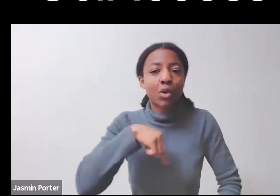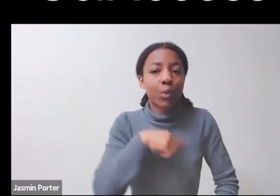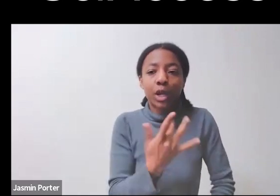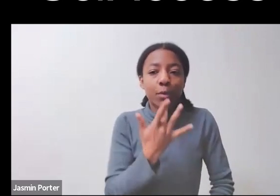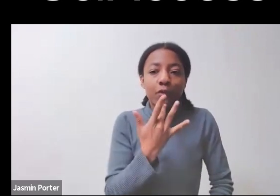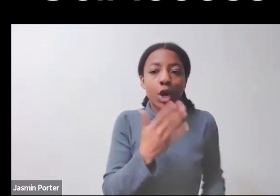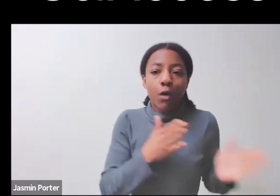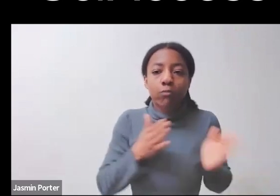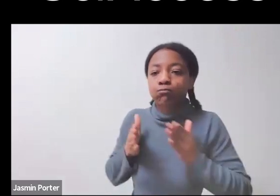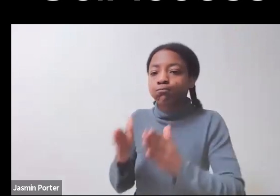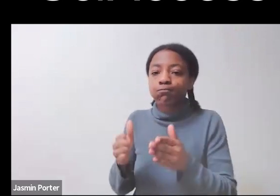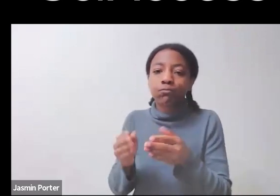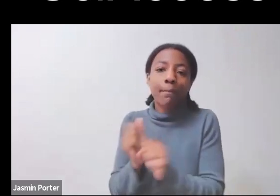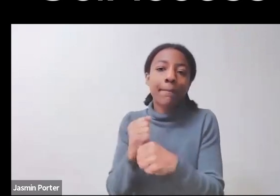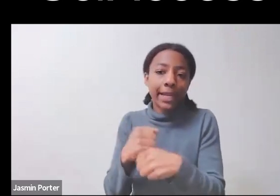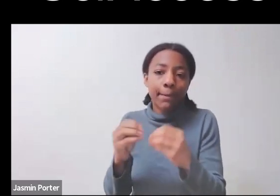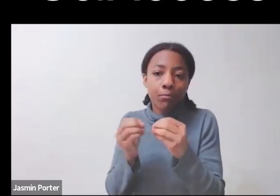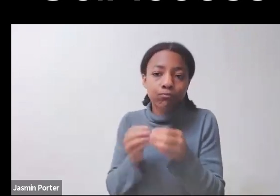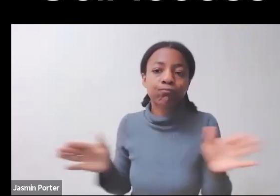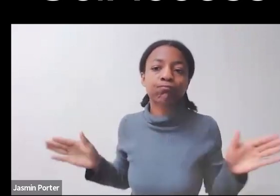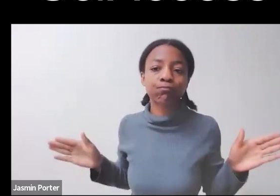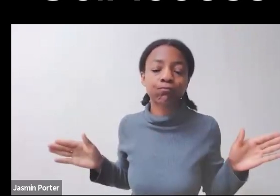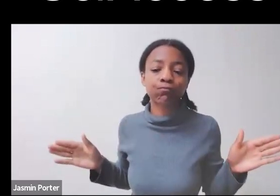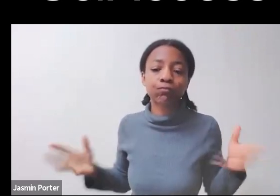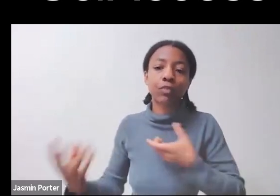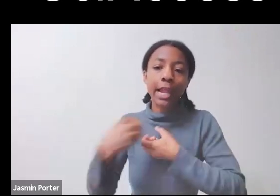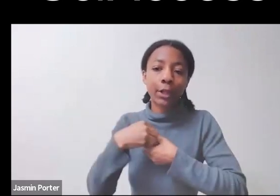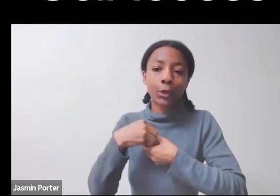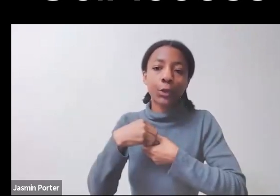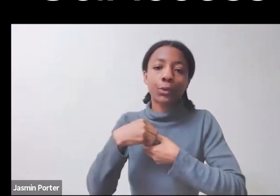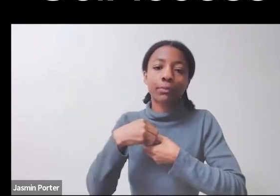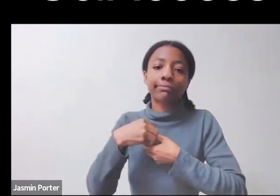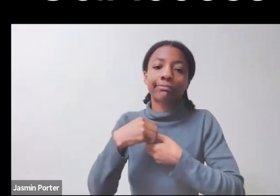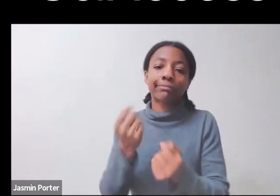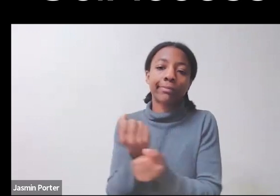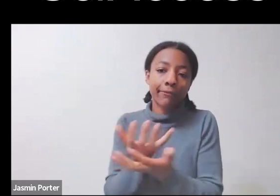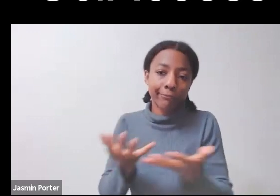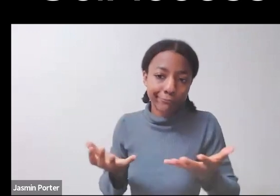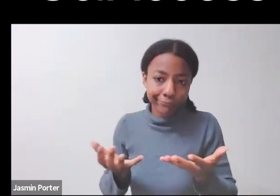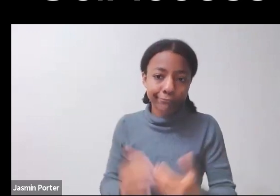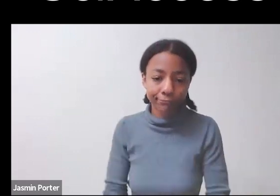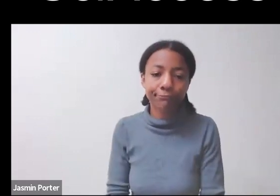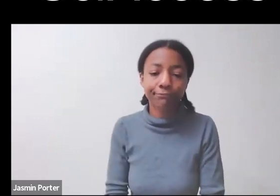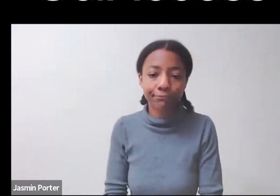We can pop down, Lizette, to, yes, keep going. Again, so just a quick little thought experiment